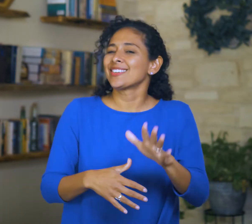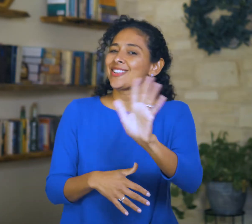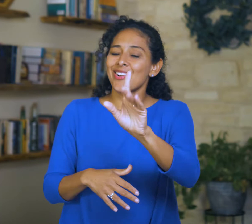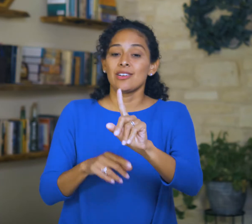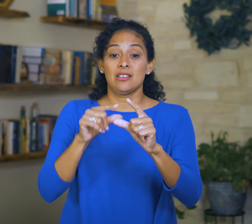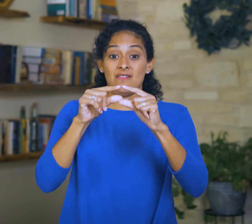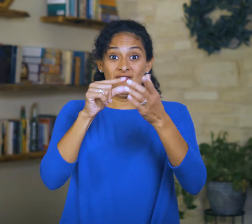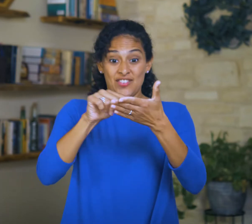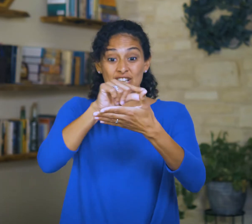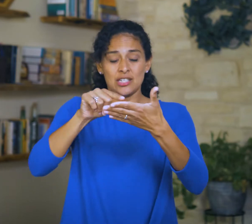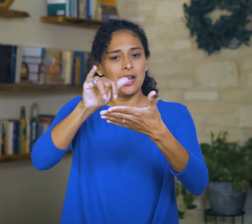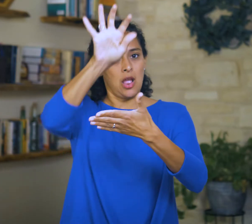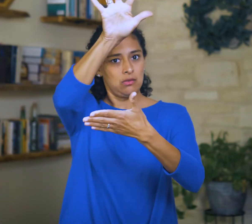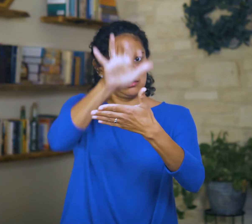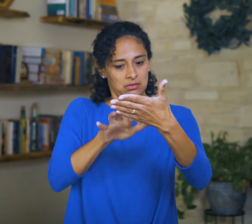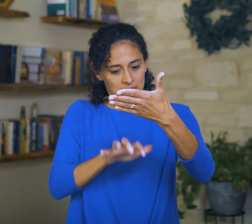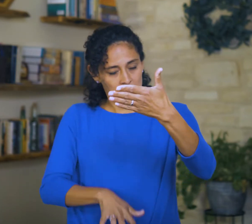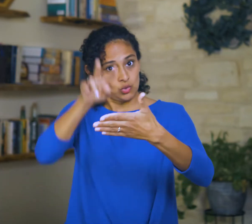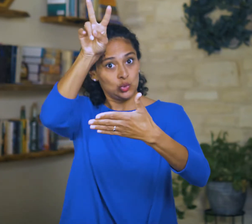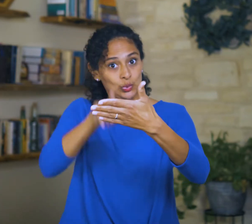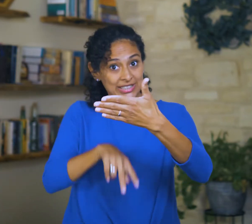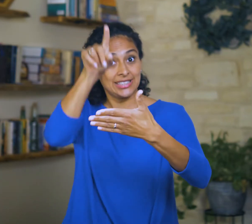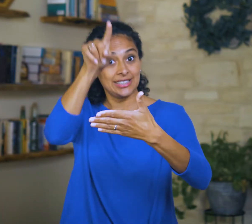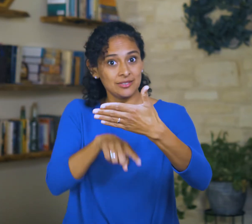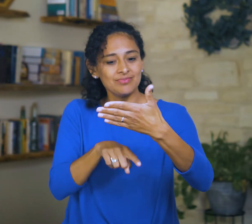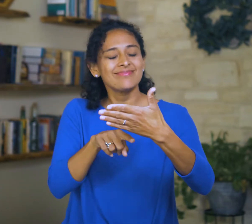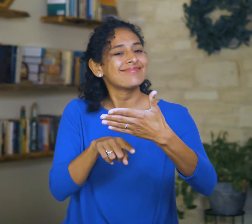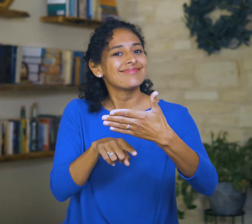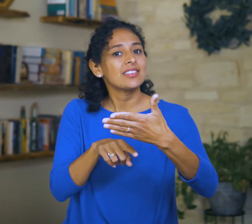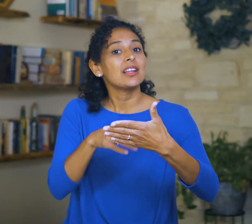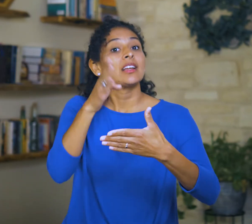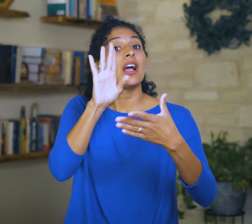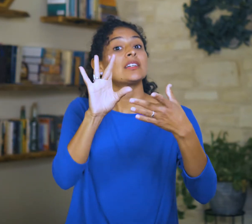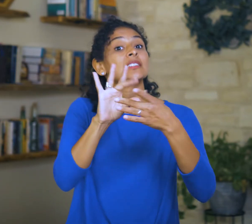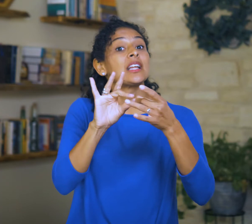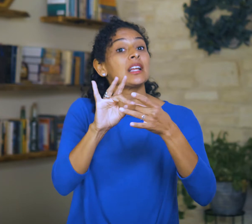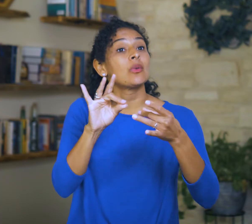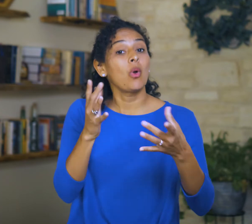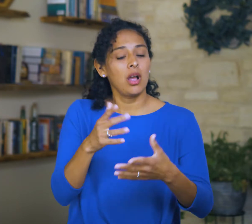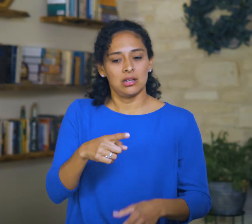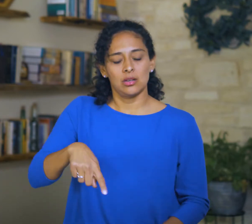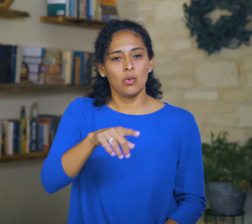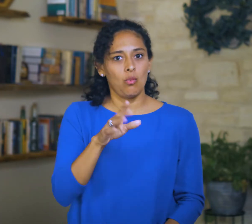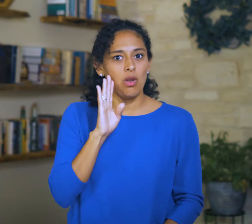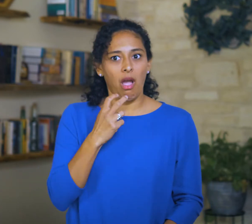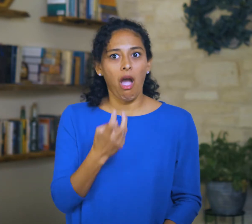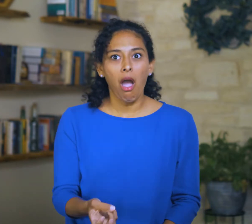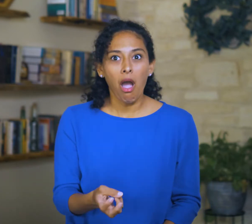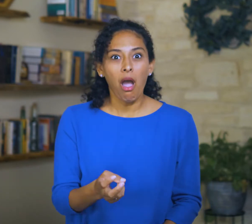But in context we see that the thing God is doing that they won't believe